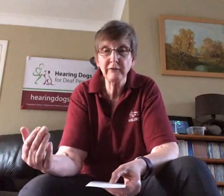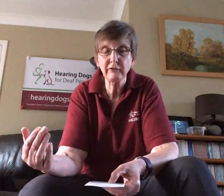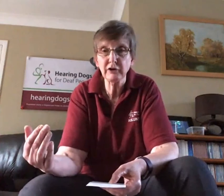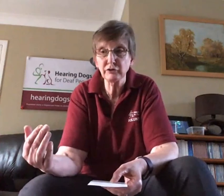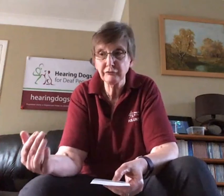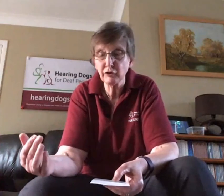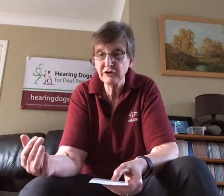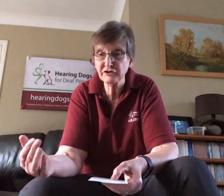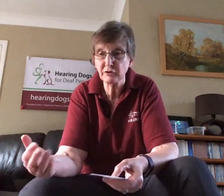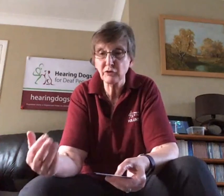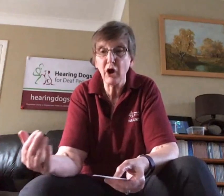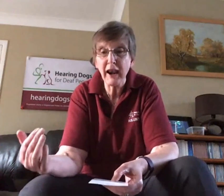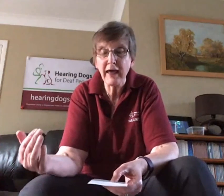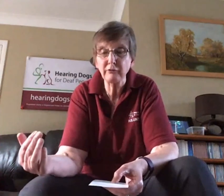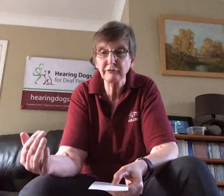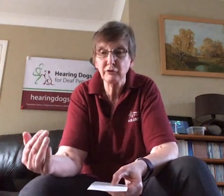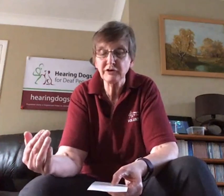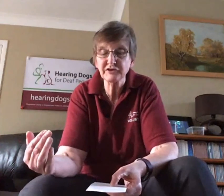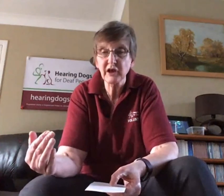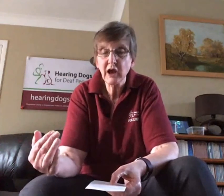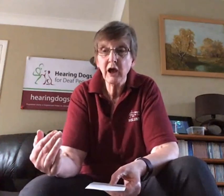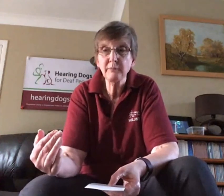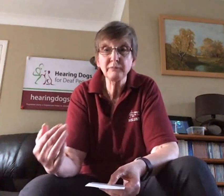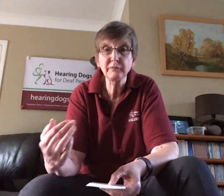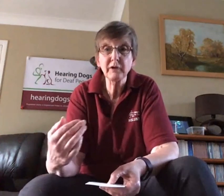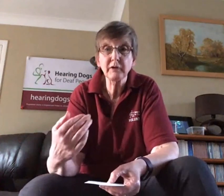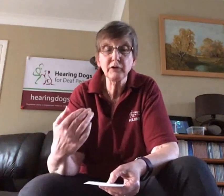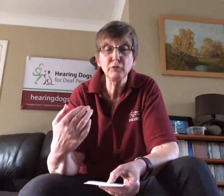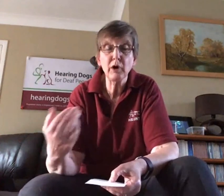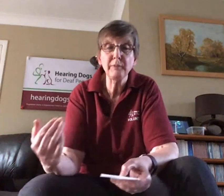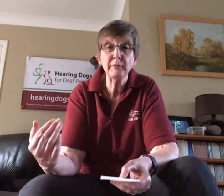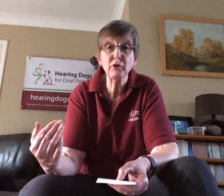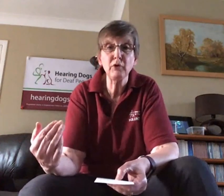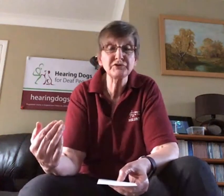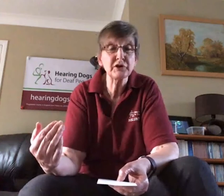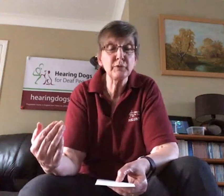have a very good voice or not a loud voice, you won't be able to call them so we would